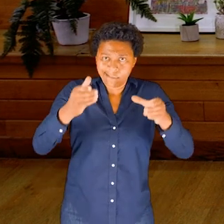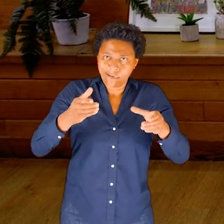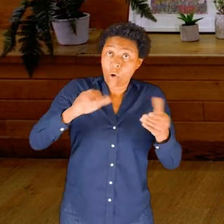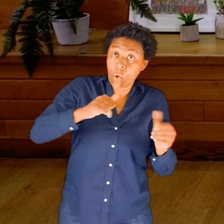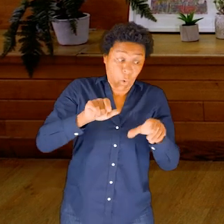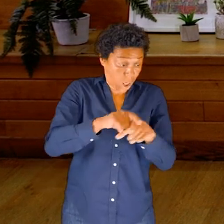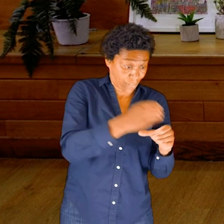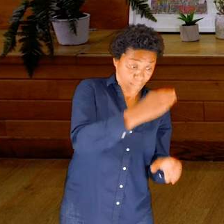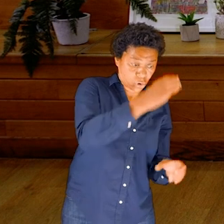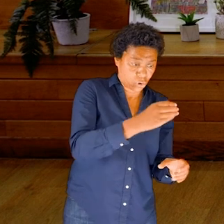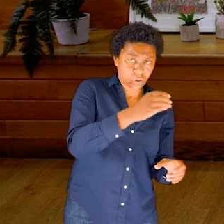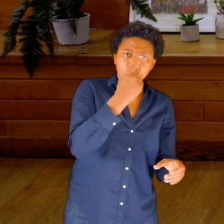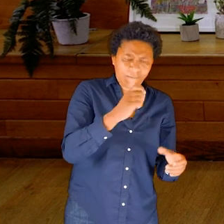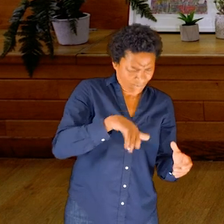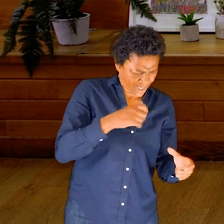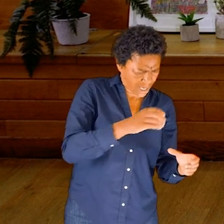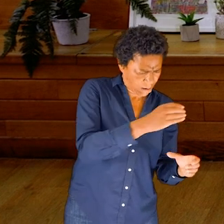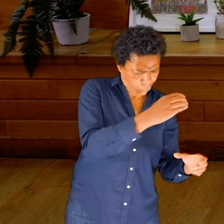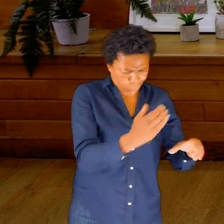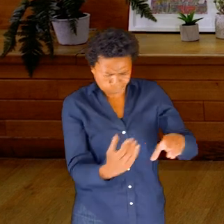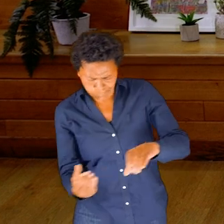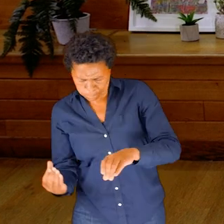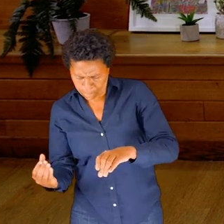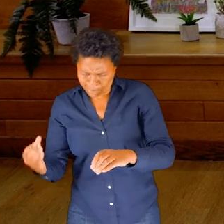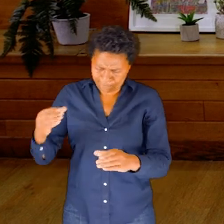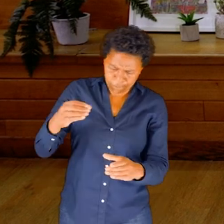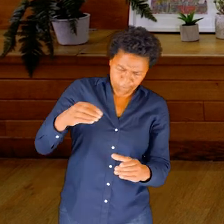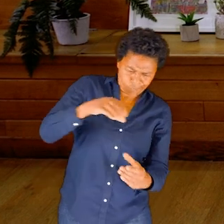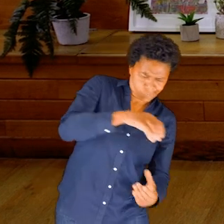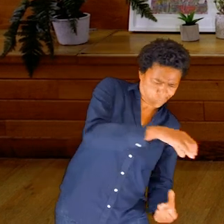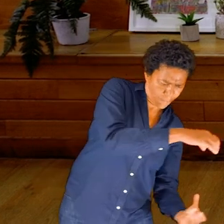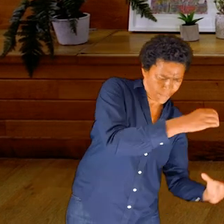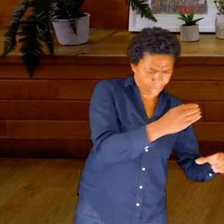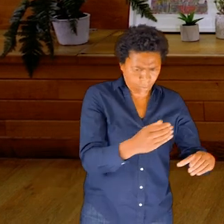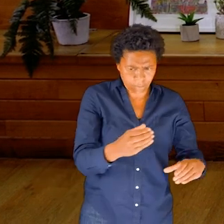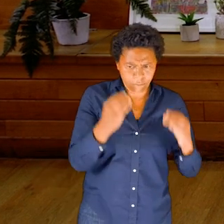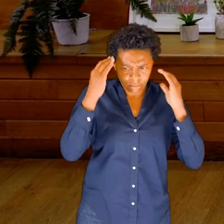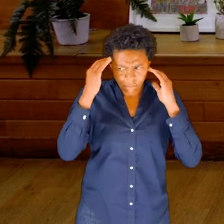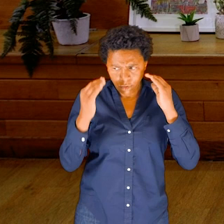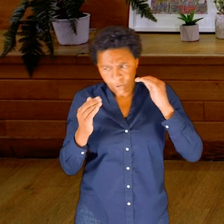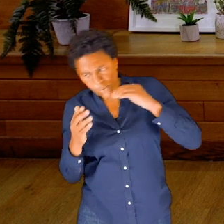You might find moving a lot is very helpful; you might need to move around your space.